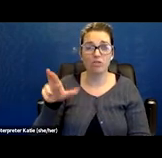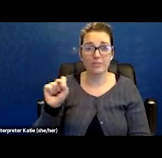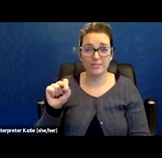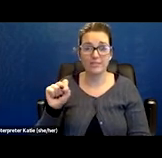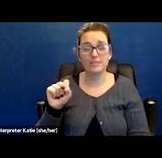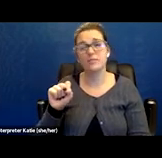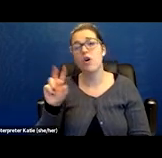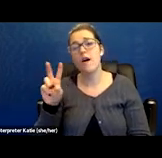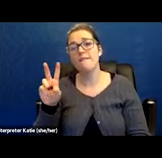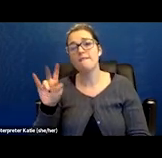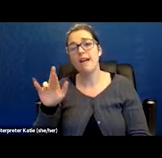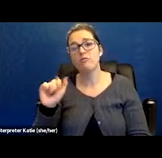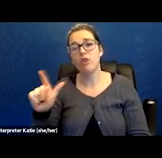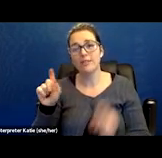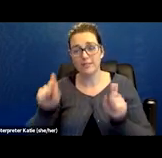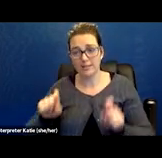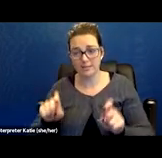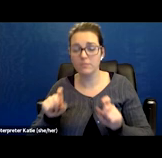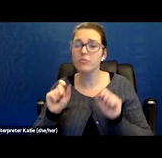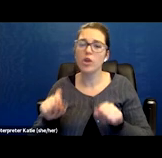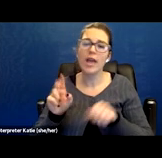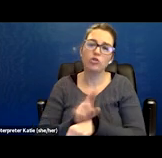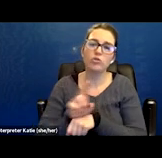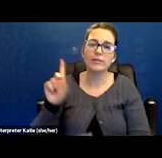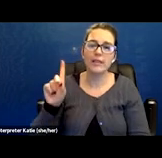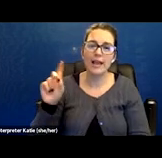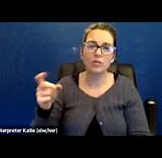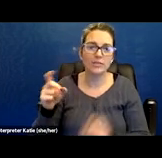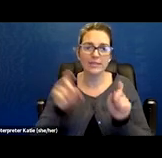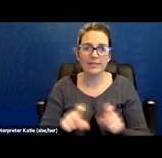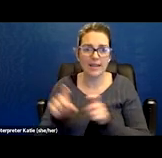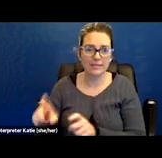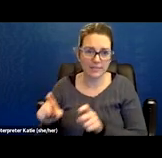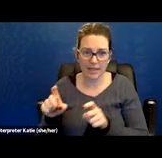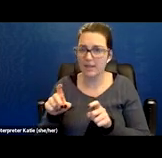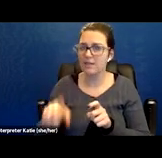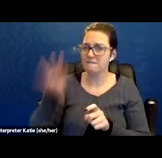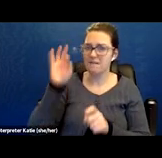You can use diagnostic testings with findings consistent with COVID in your argument,